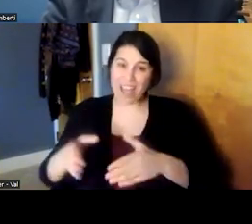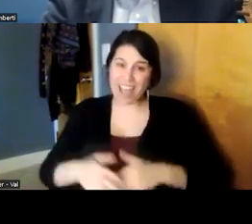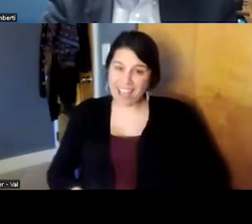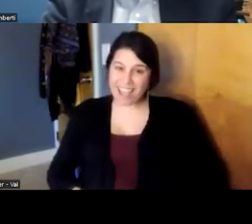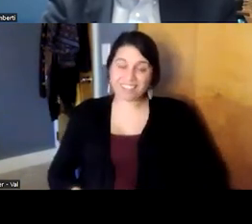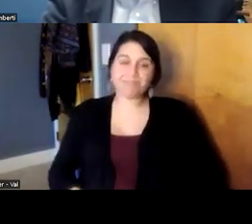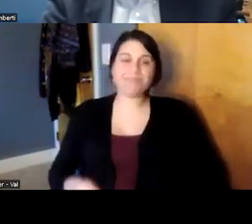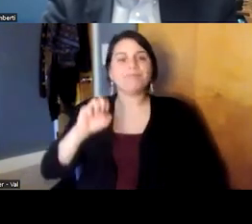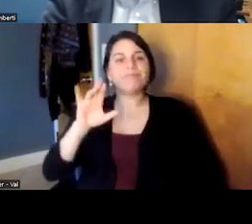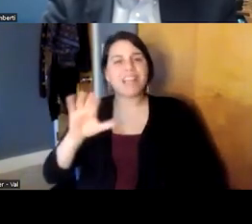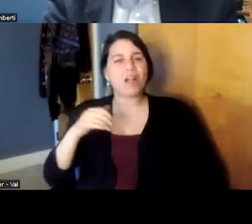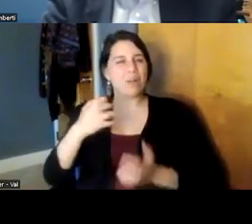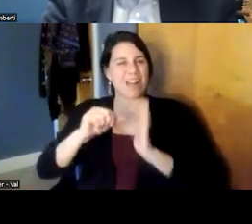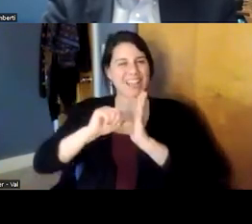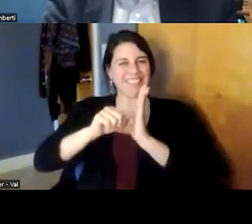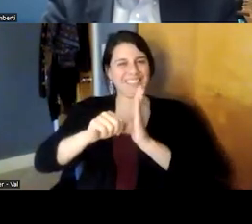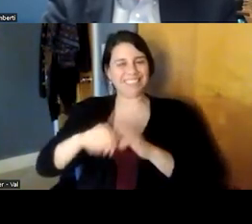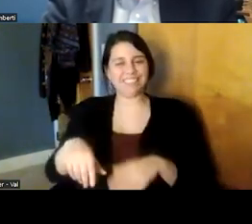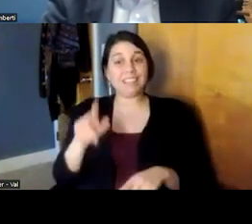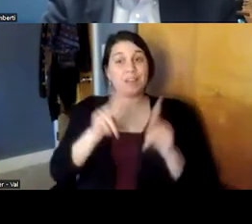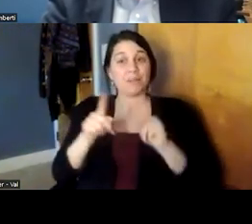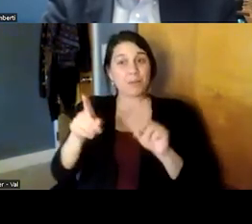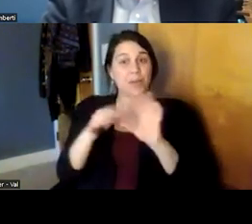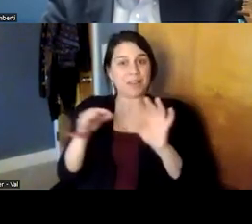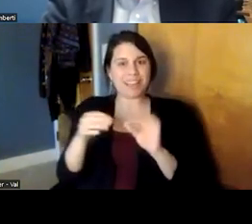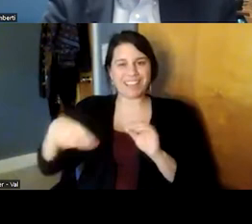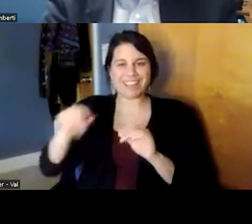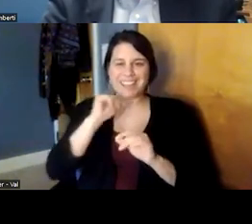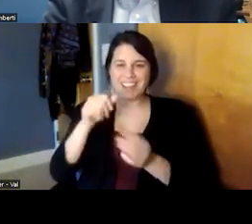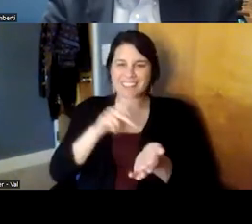one of course is that people you named were not psychiatrists and the question came from someone